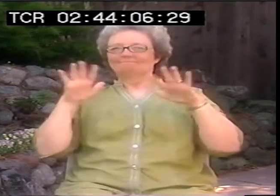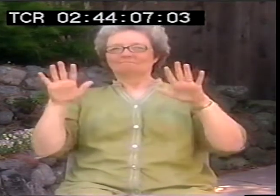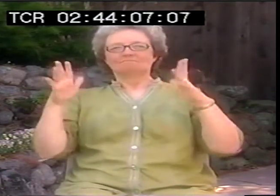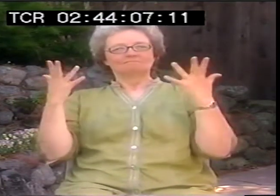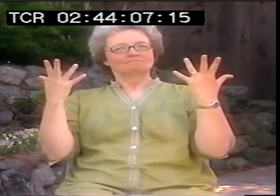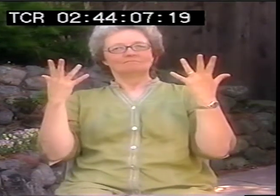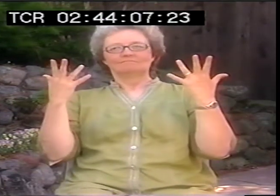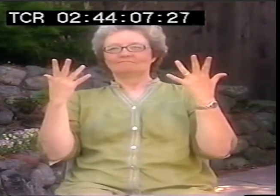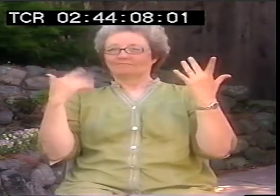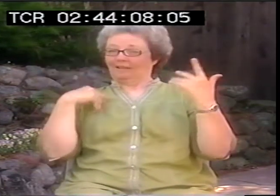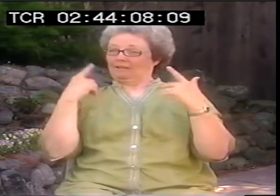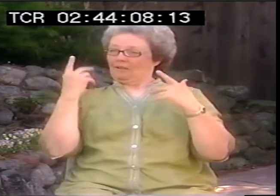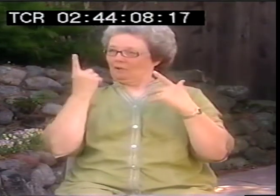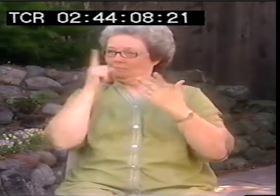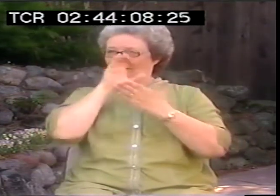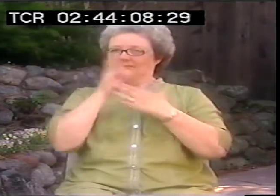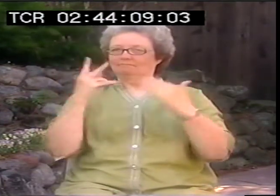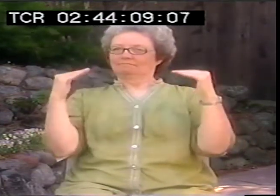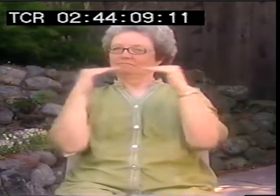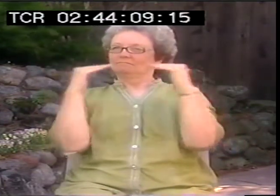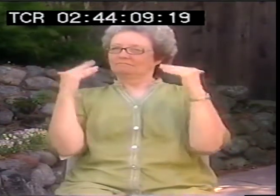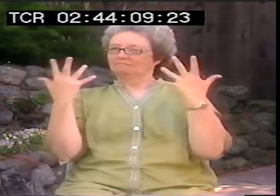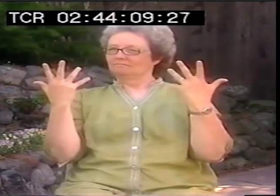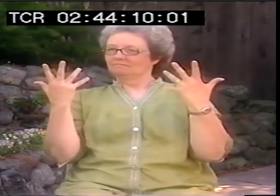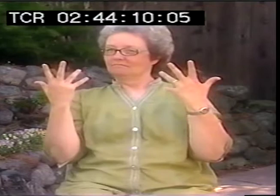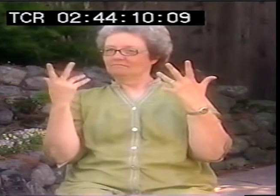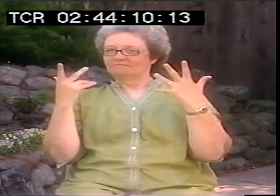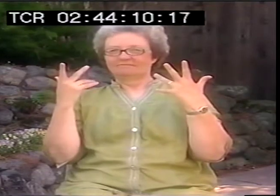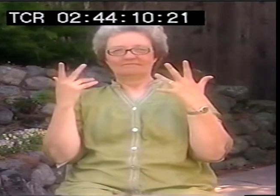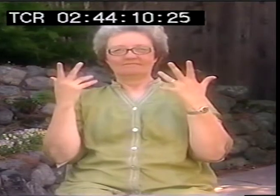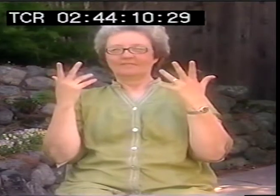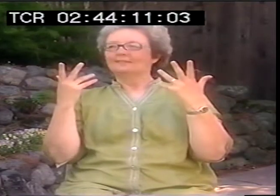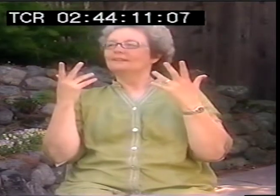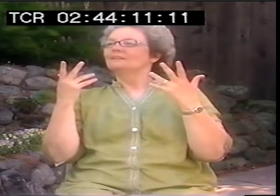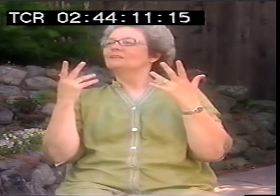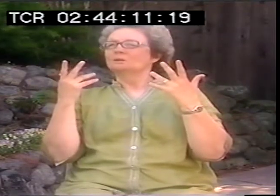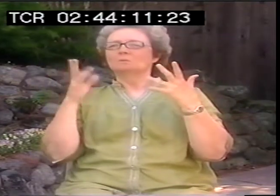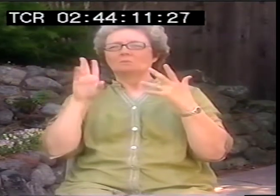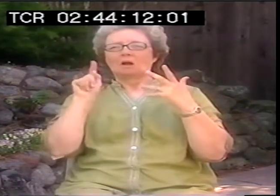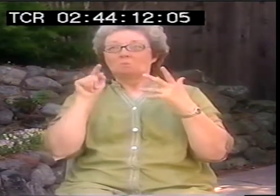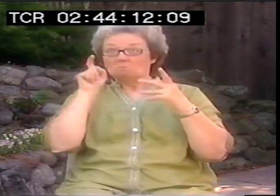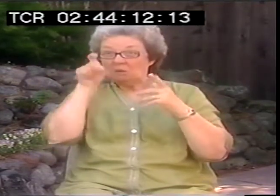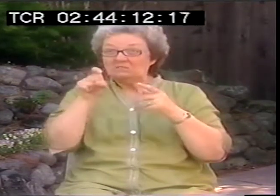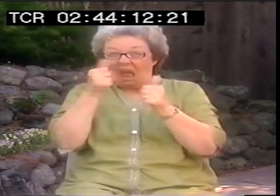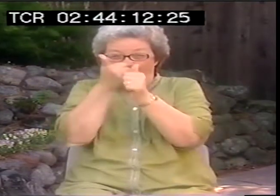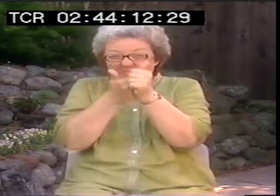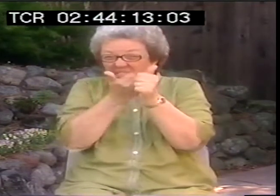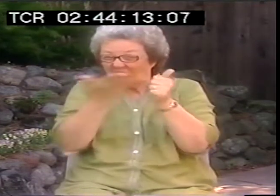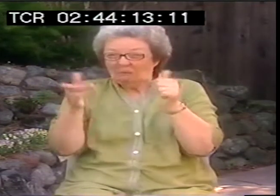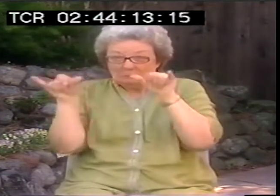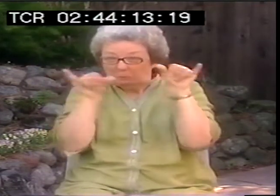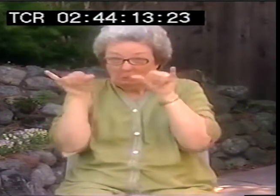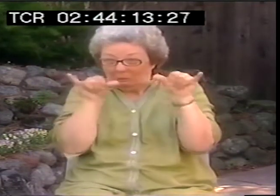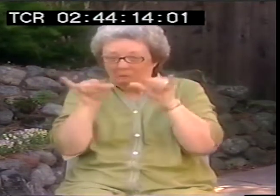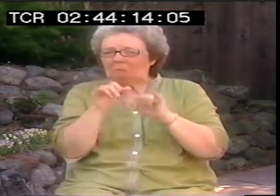and my father has his. But I think they treat each other as equals at this point. But they have to do everything the same